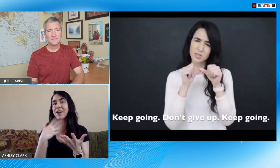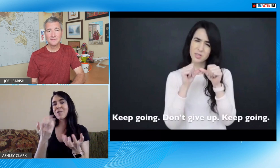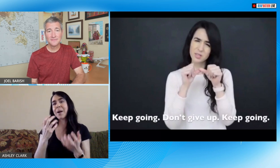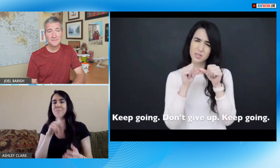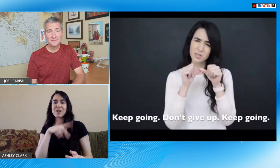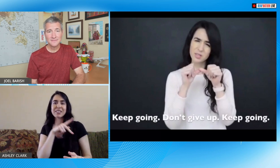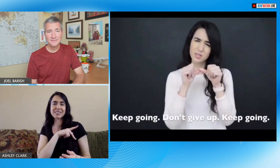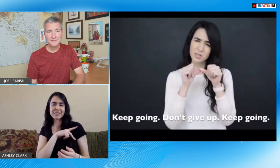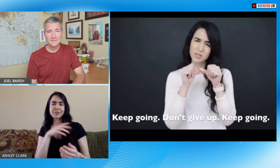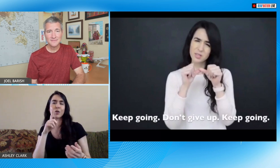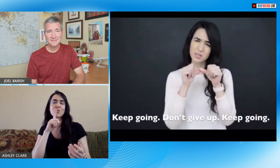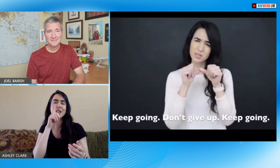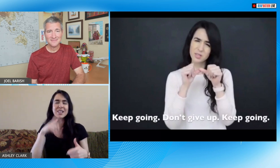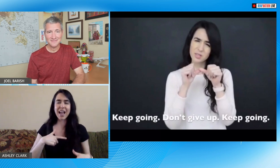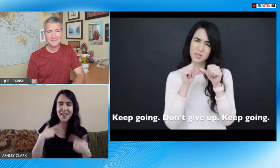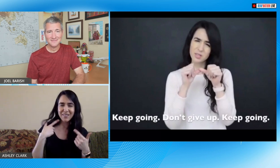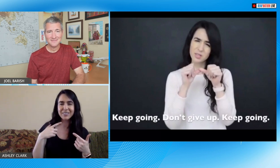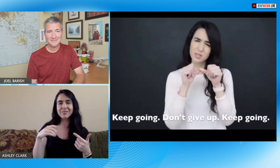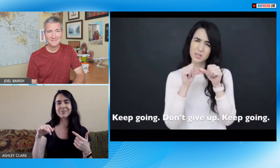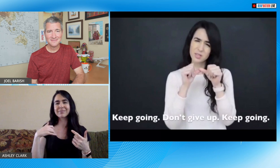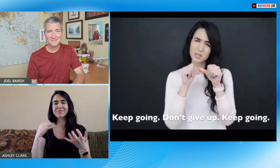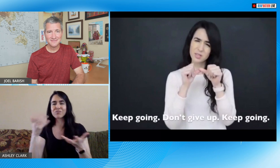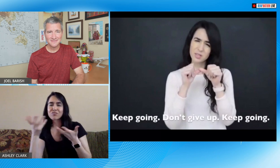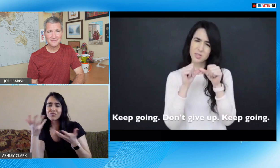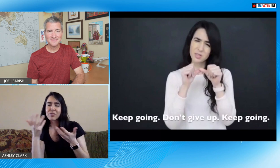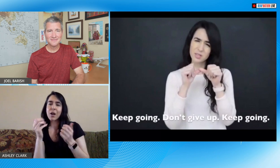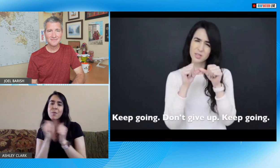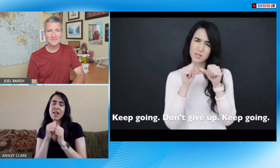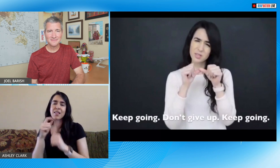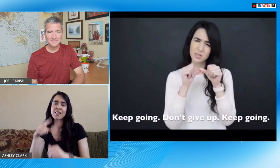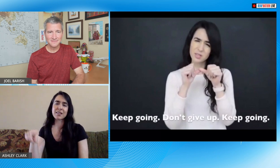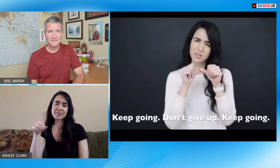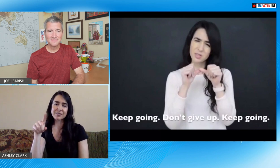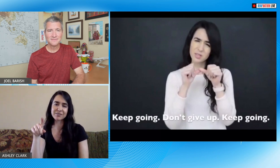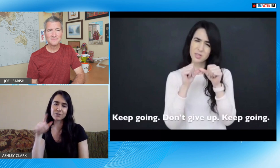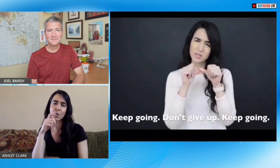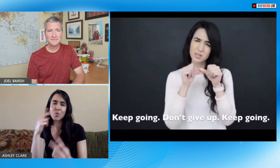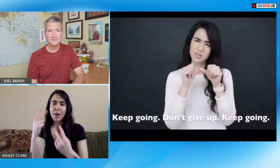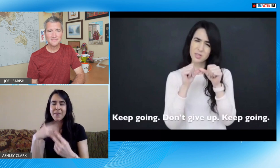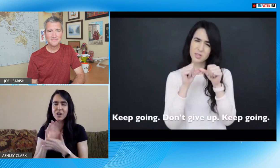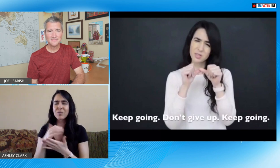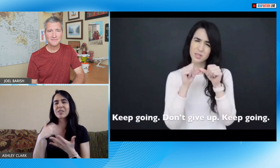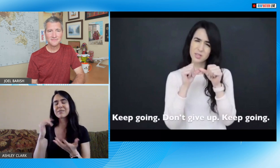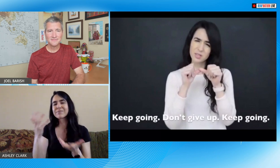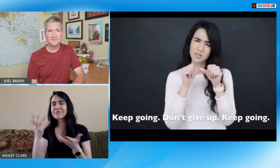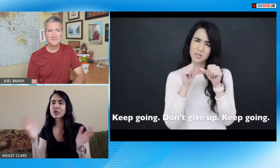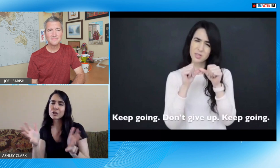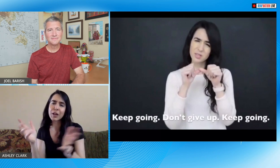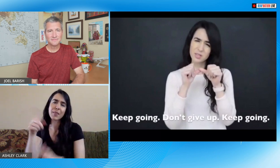in their life and also again keeping my platform personal I want to be real with